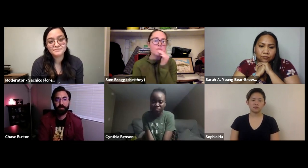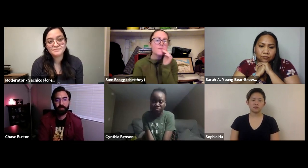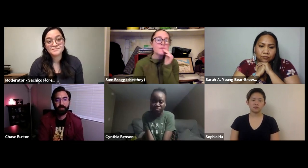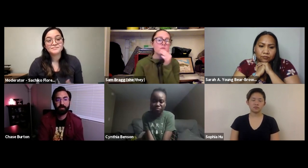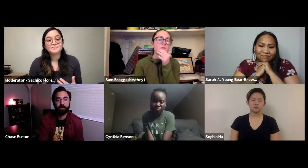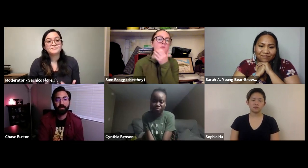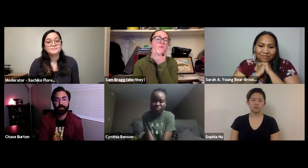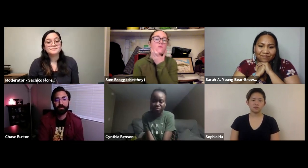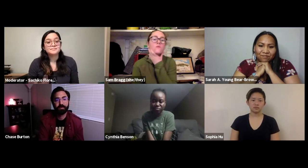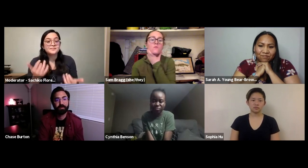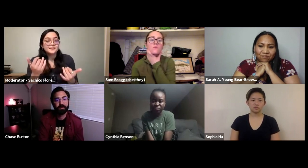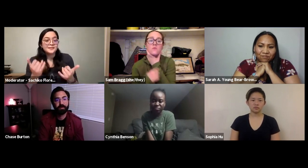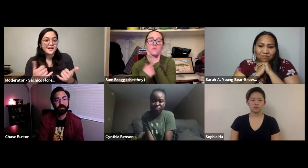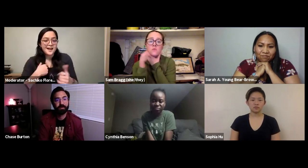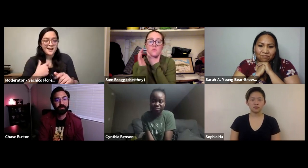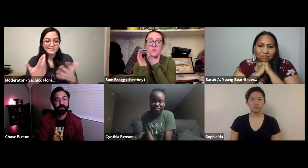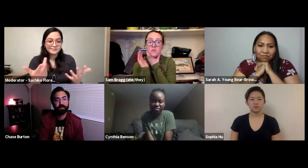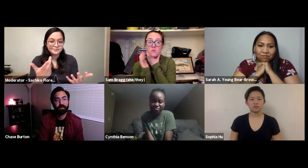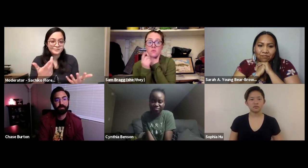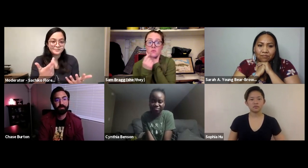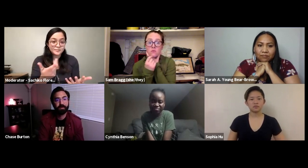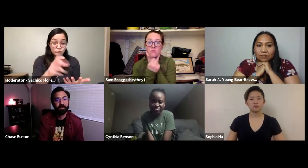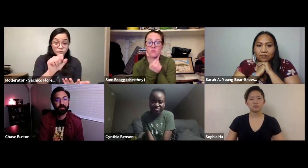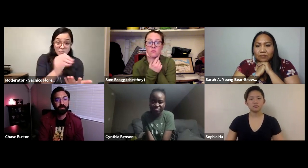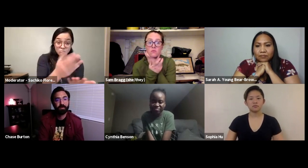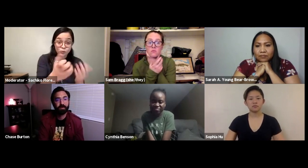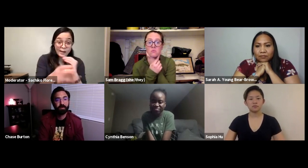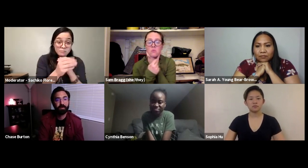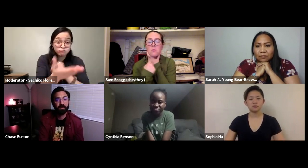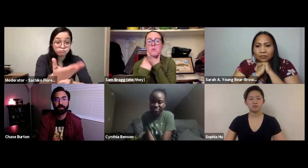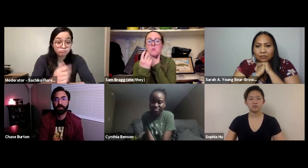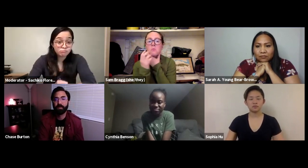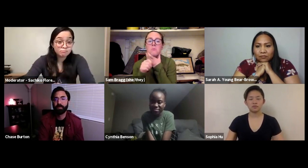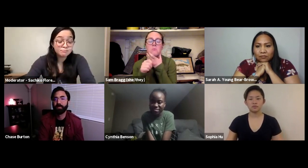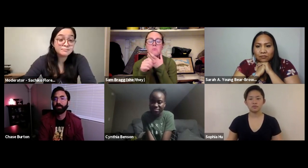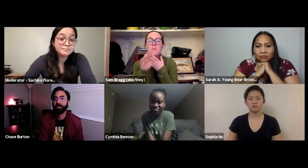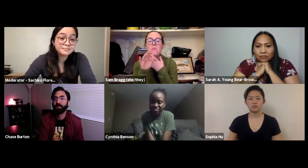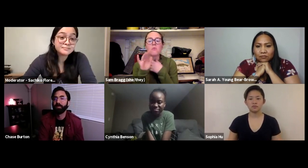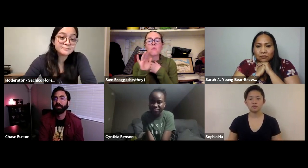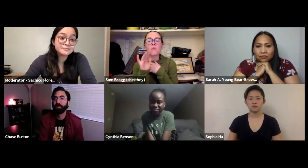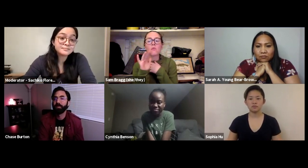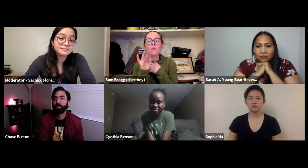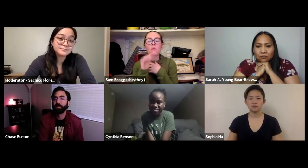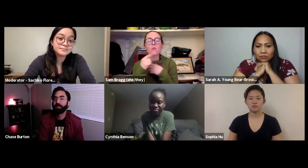learn together. SACHIKO: Oh Sam did you want to add something?